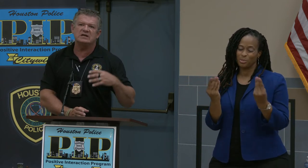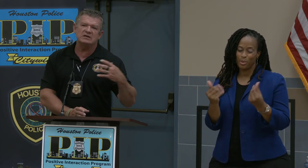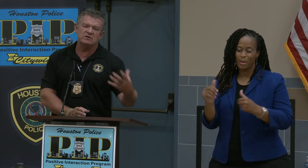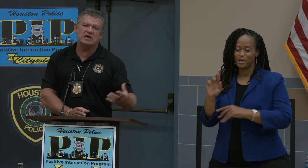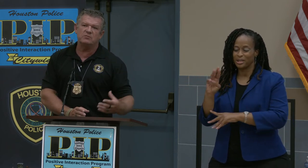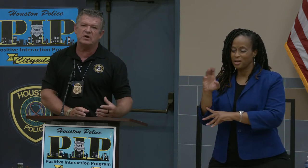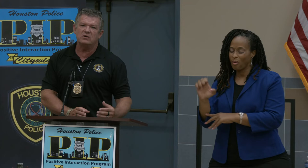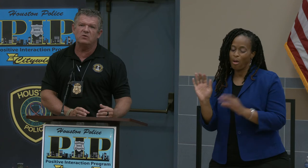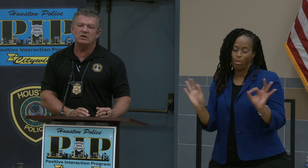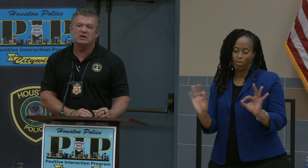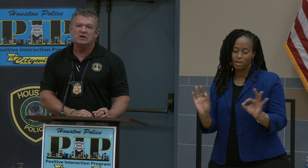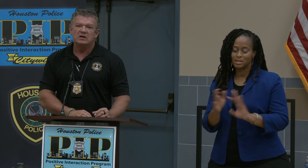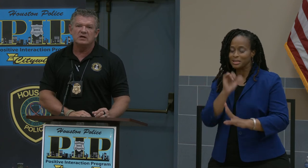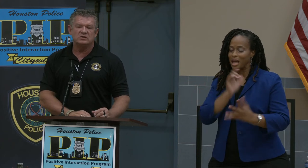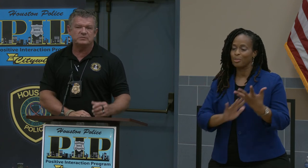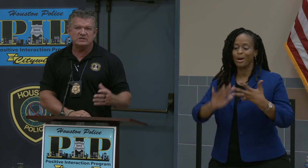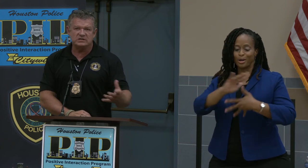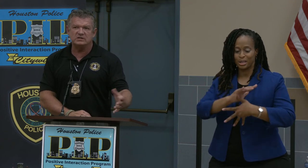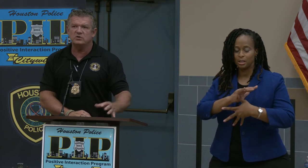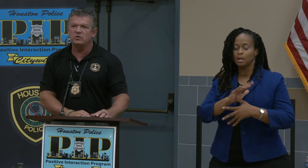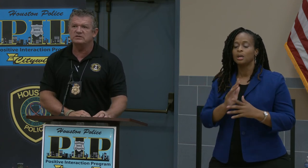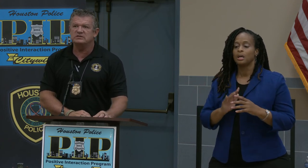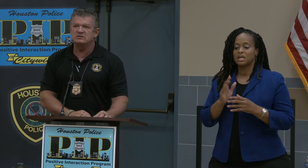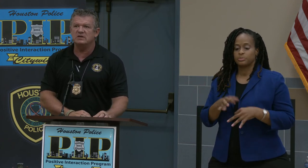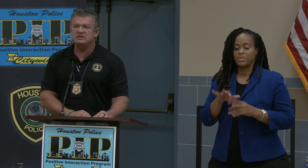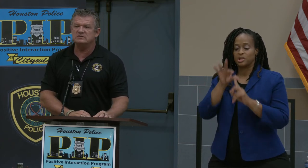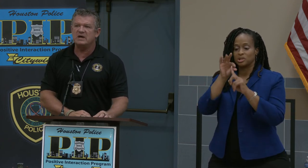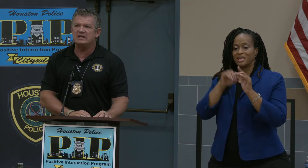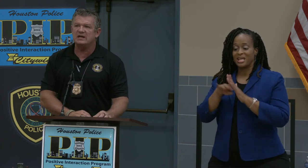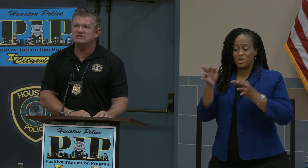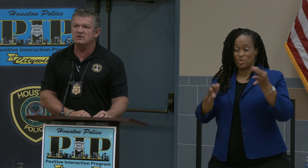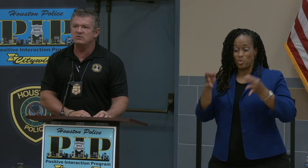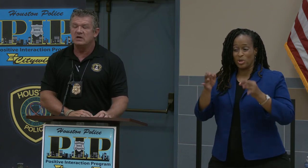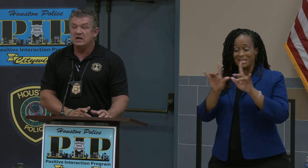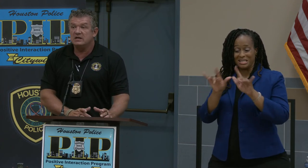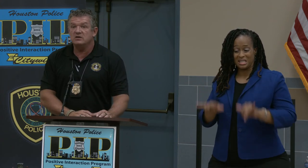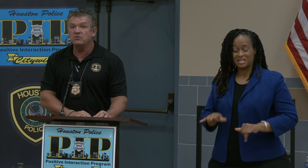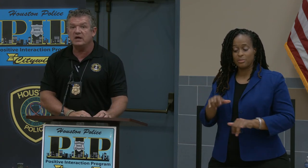given a lot of priority, especially in the court system. And these bad guys know that.